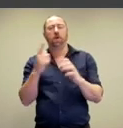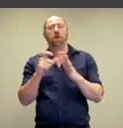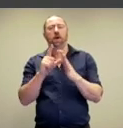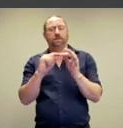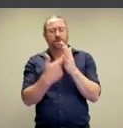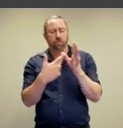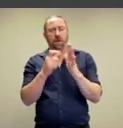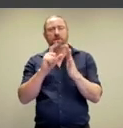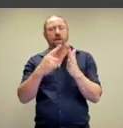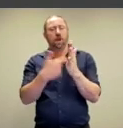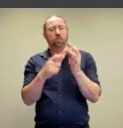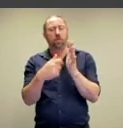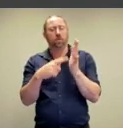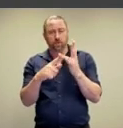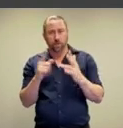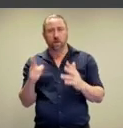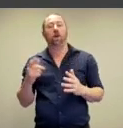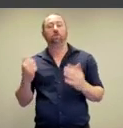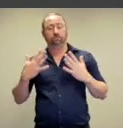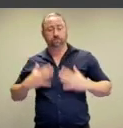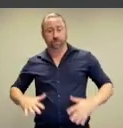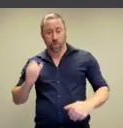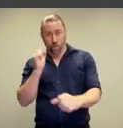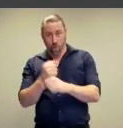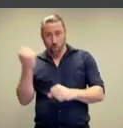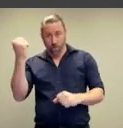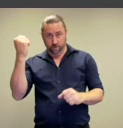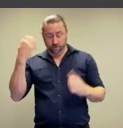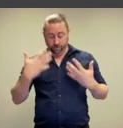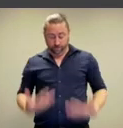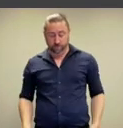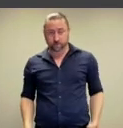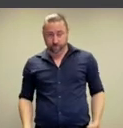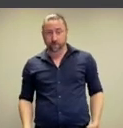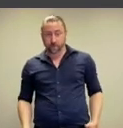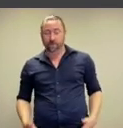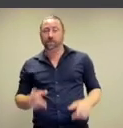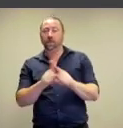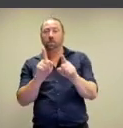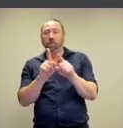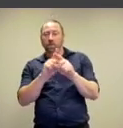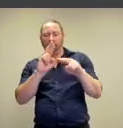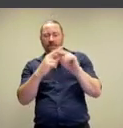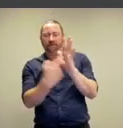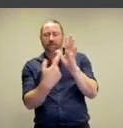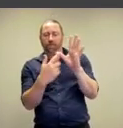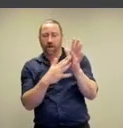artist Deborah de Robertis put on